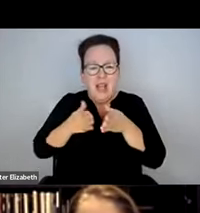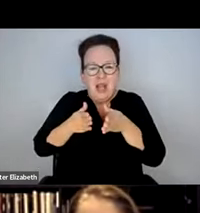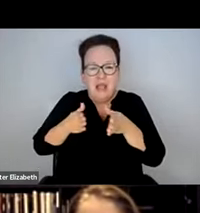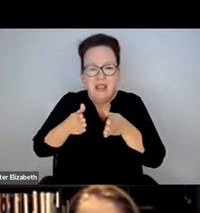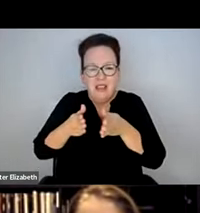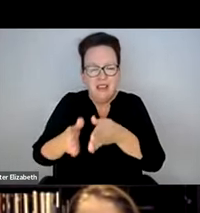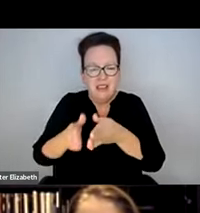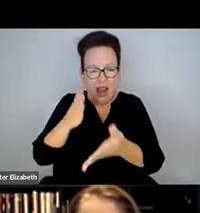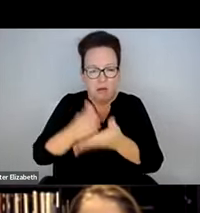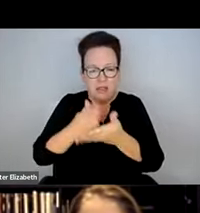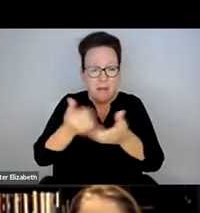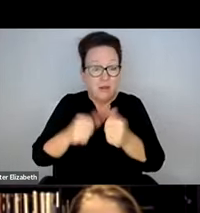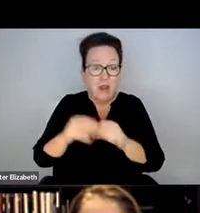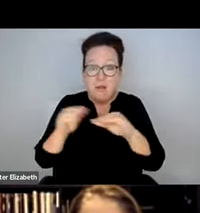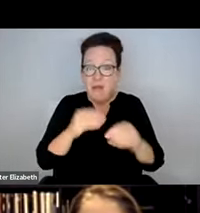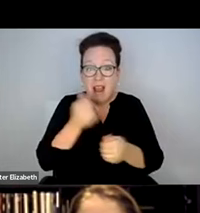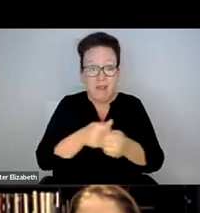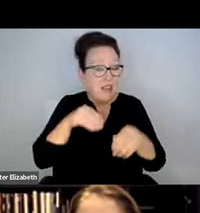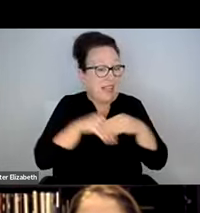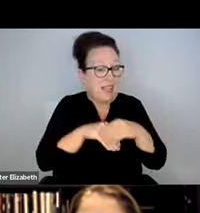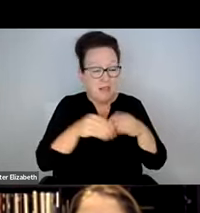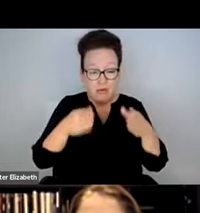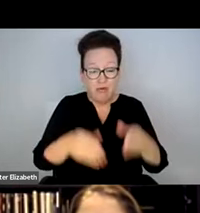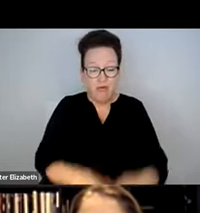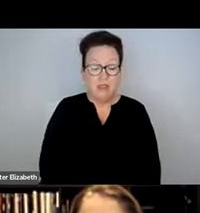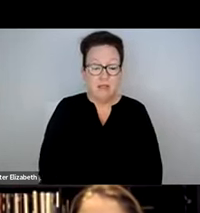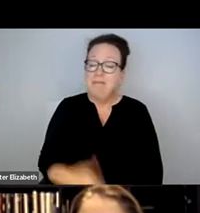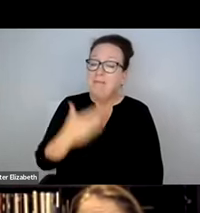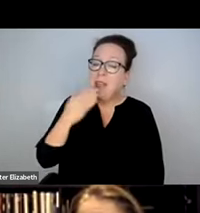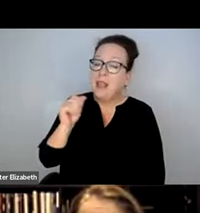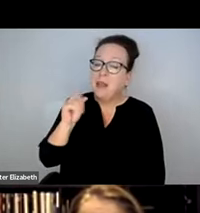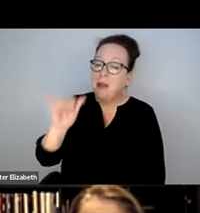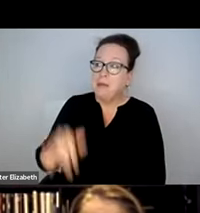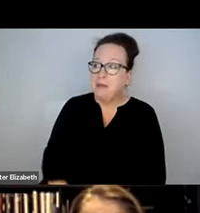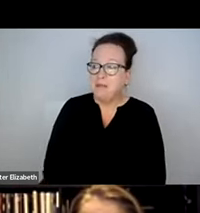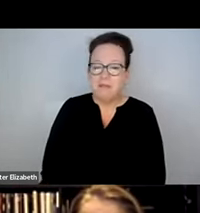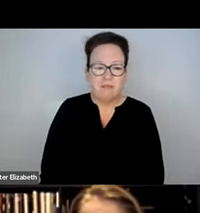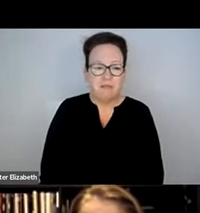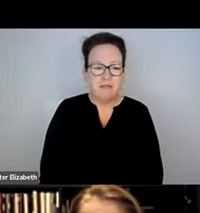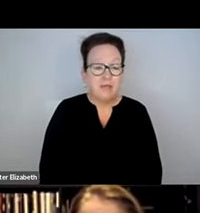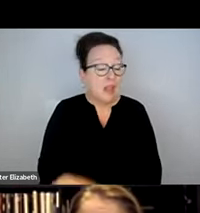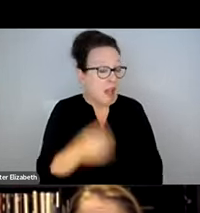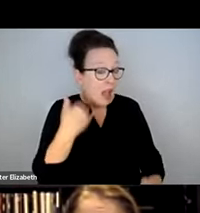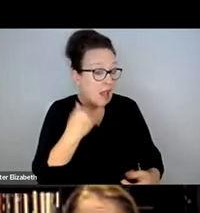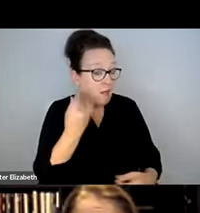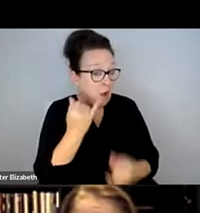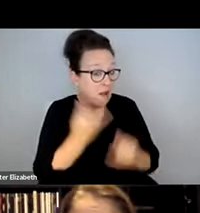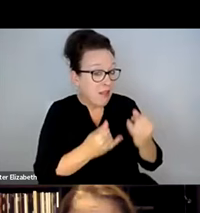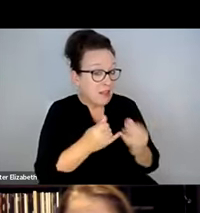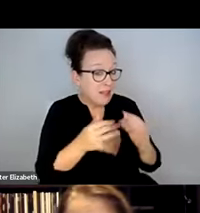MUNICIPALITIES SHOULD GET THE TIP ASAP SINCE THEY ARE TOO NARROW. TRYING TO FIT A LOT INTO THE STREETS, INCLUDING BIKE LANES.